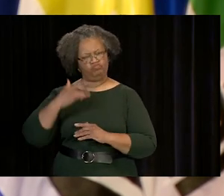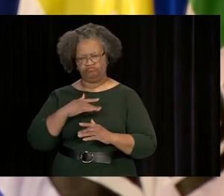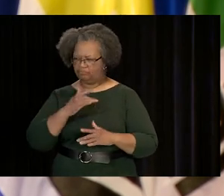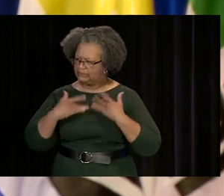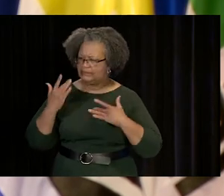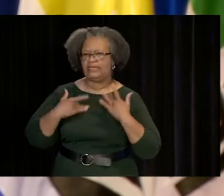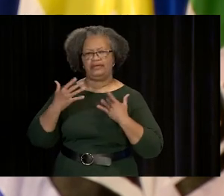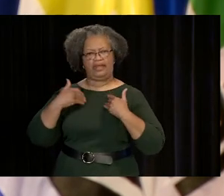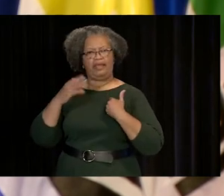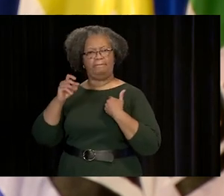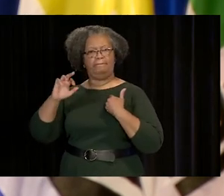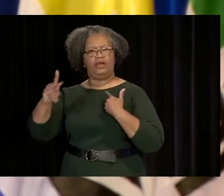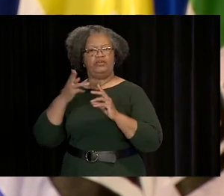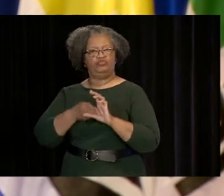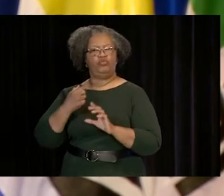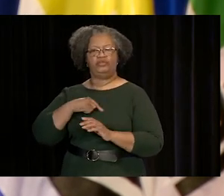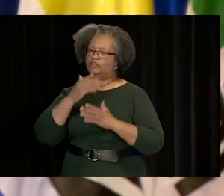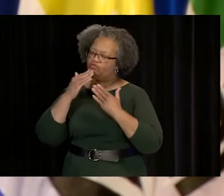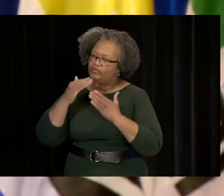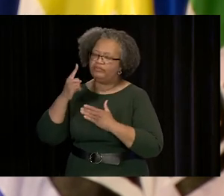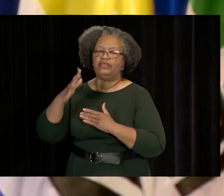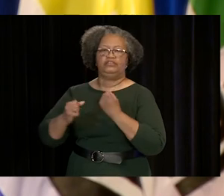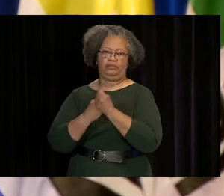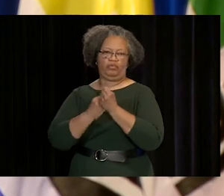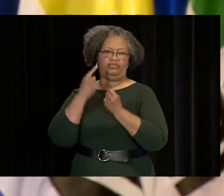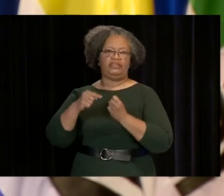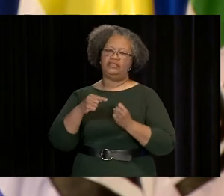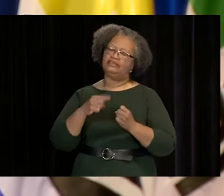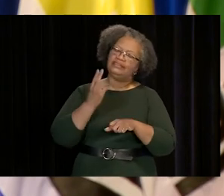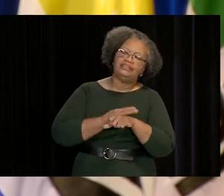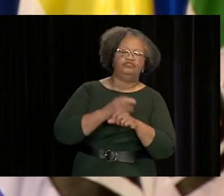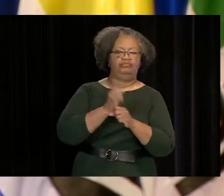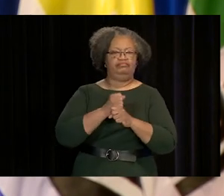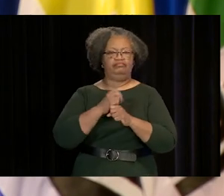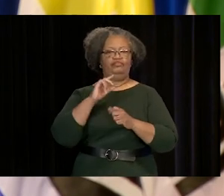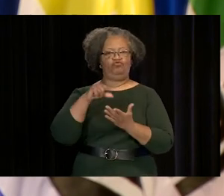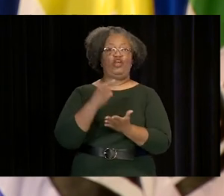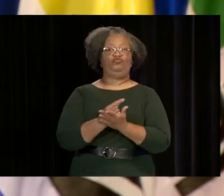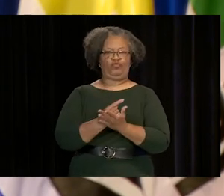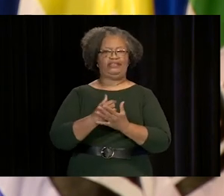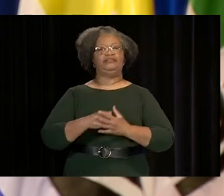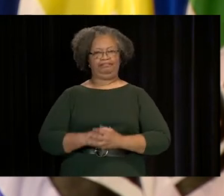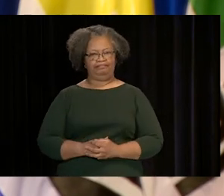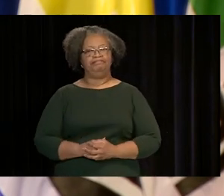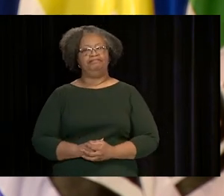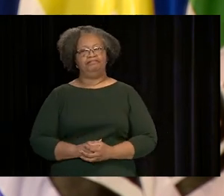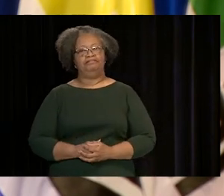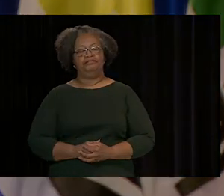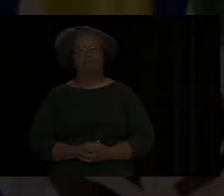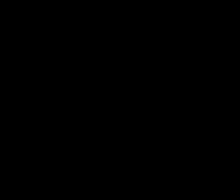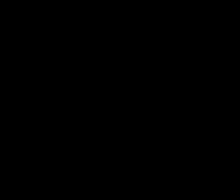WE ARE EXCITED TO HAVE MARK JOIN US TODAY AND ARE GRATEFUL FOR HIS SUPPORT OF THIS HISTORIC GRADUATION!